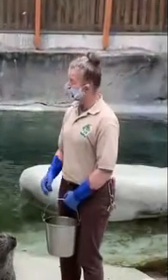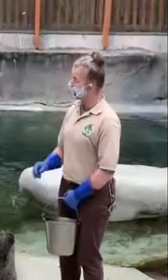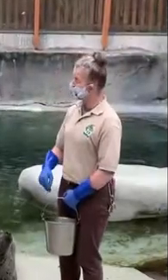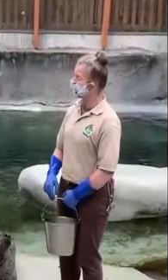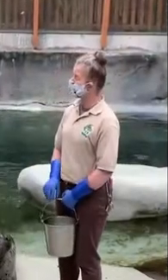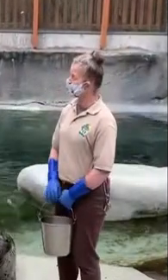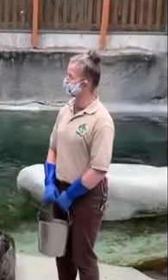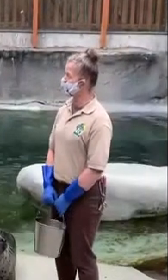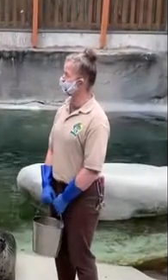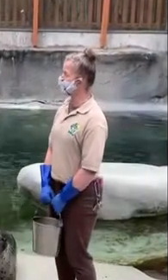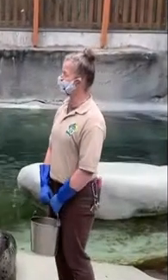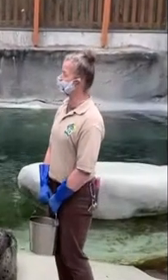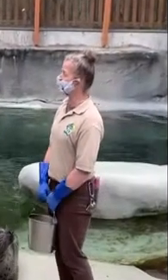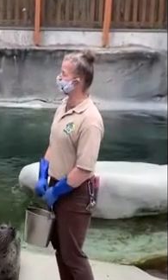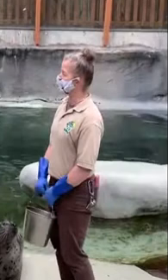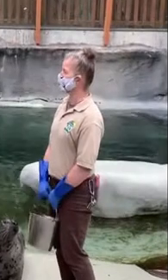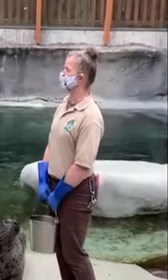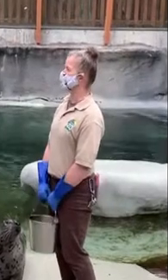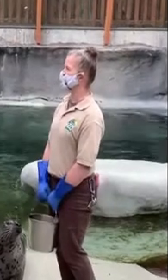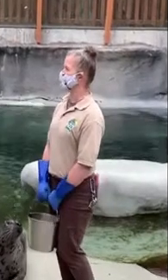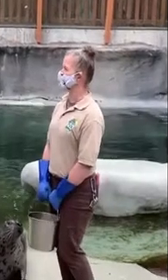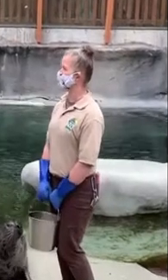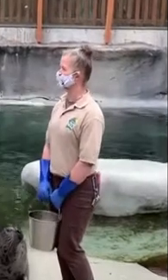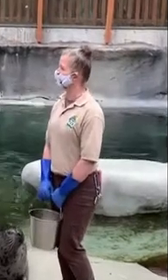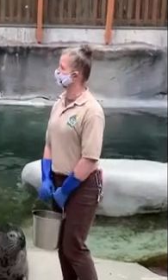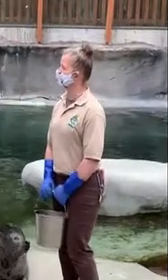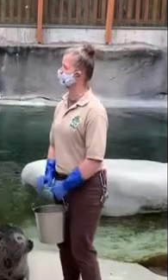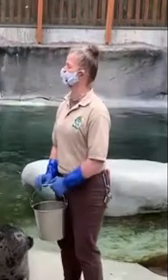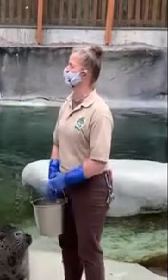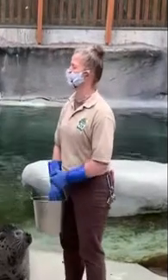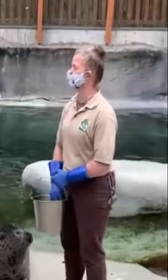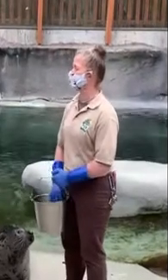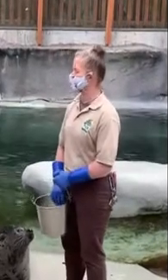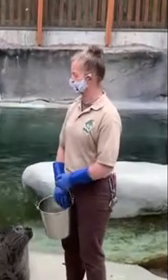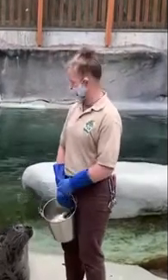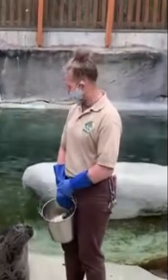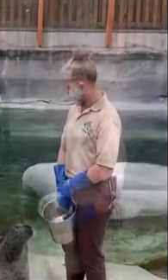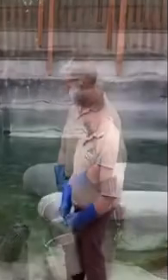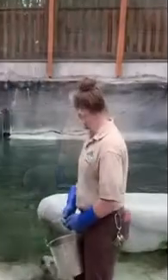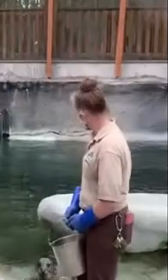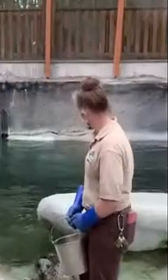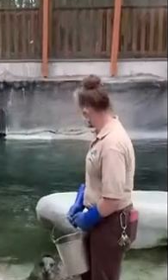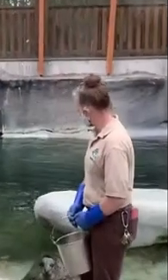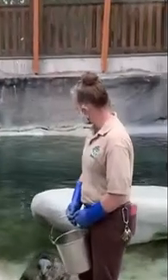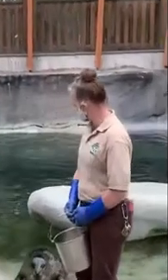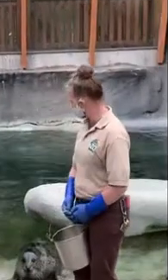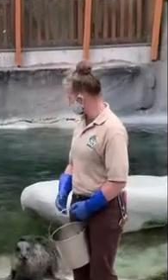So I've been here at the Alaska Zoo, I'm on my 21st year. I started October of 2000, responsibilities here